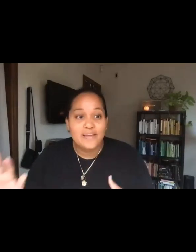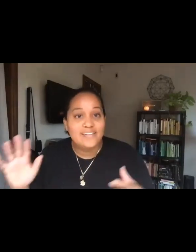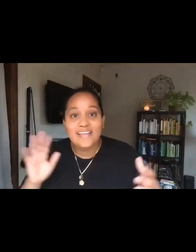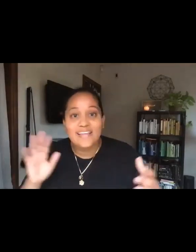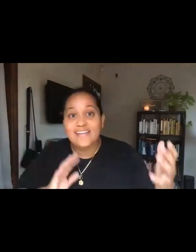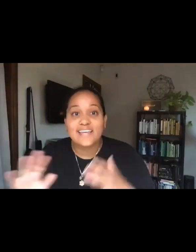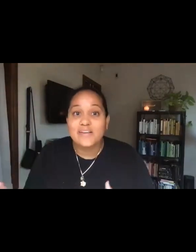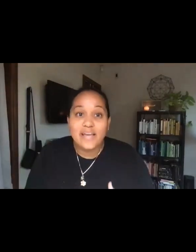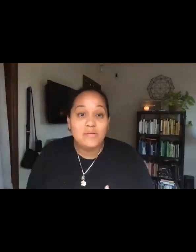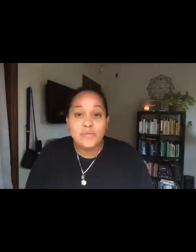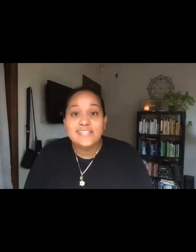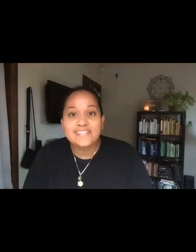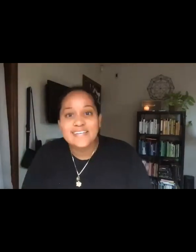and the next eight weeks.